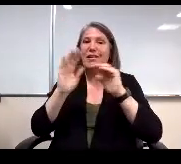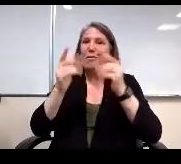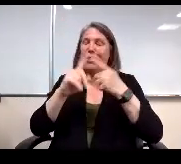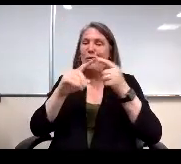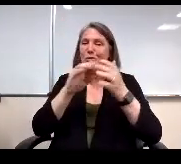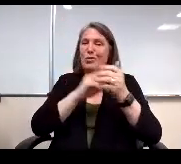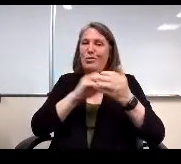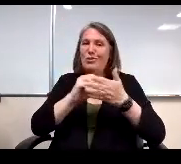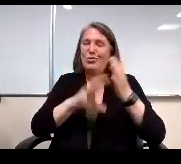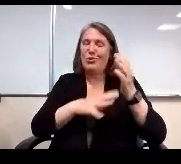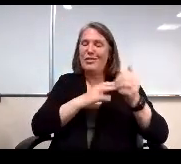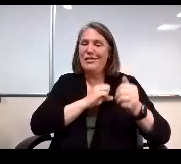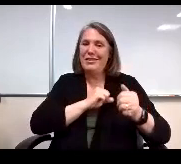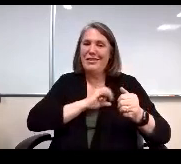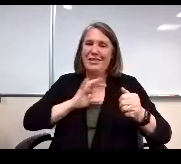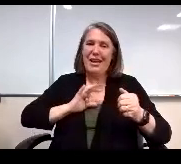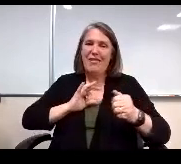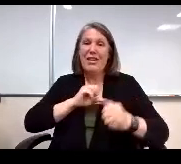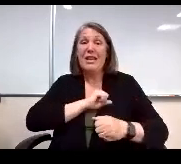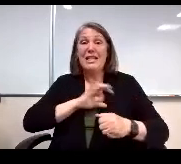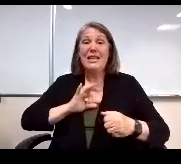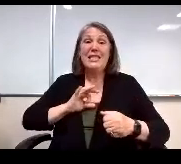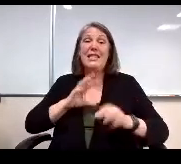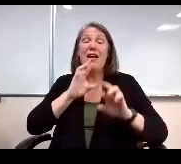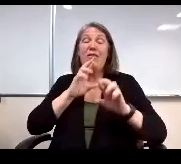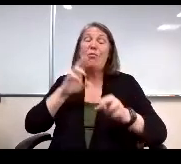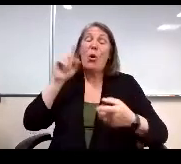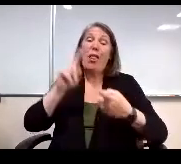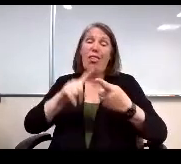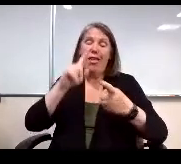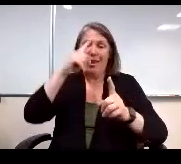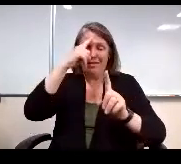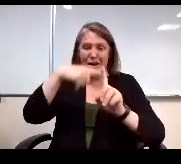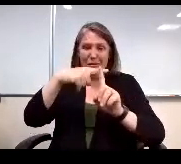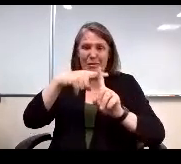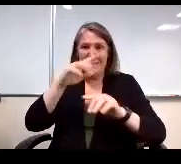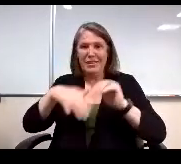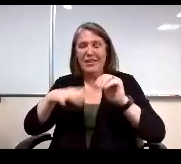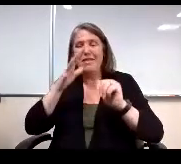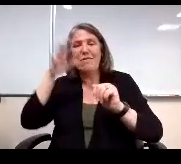Staff reported a little less optimistic responses than students and parents